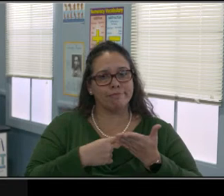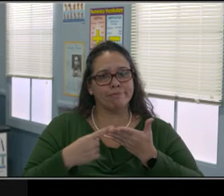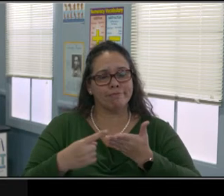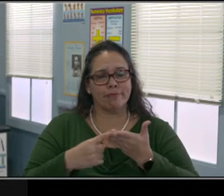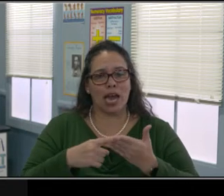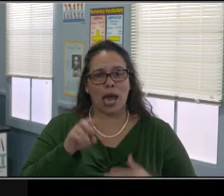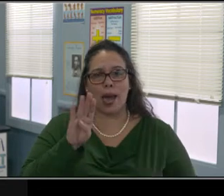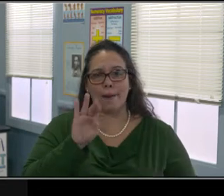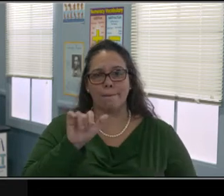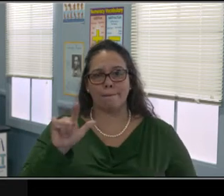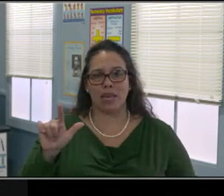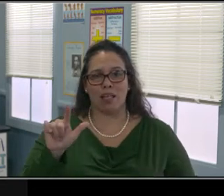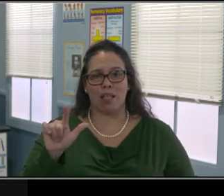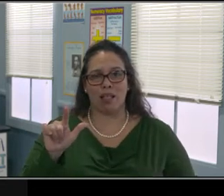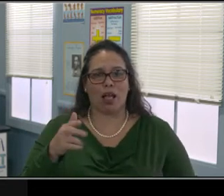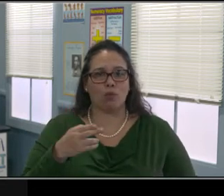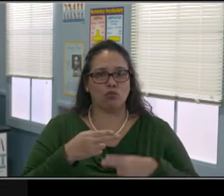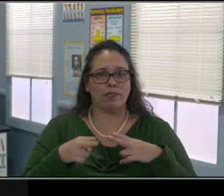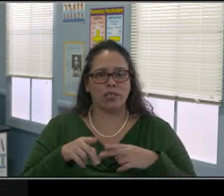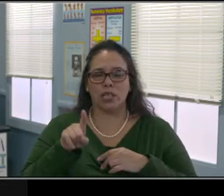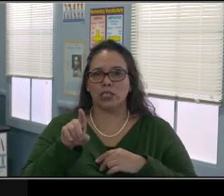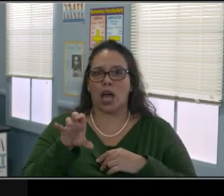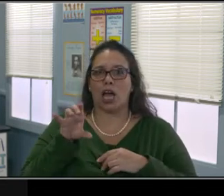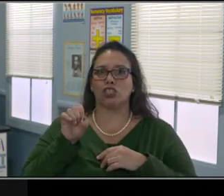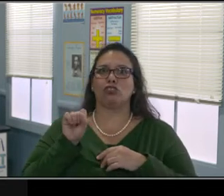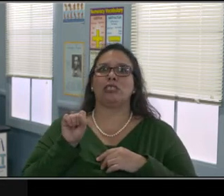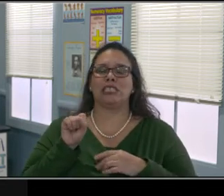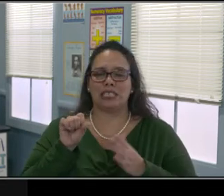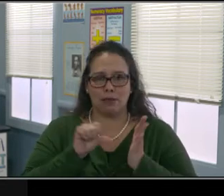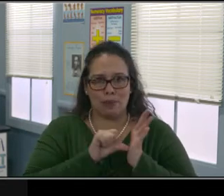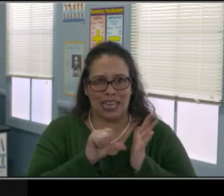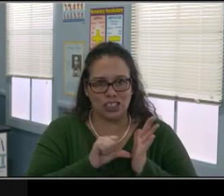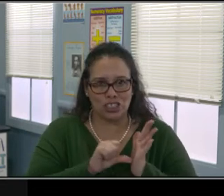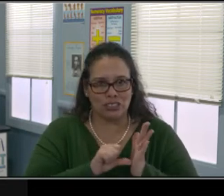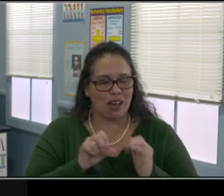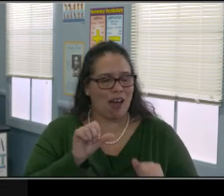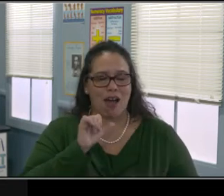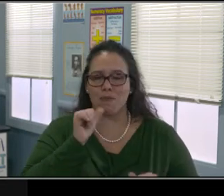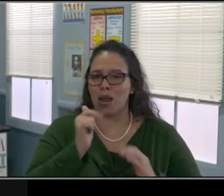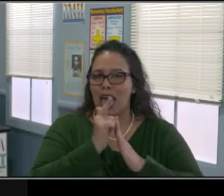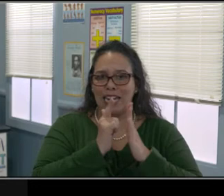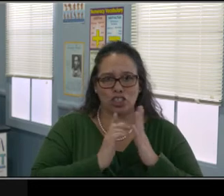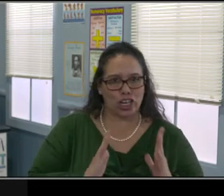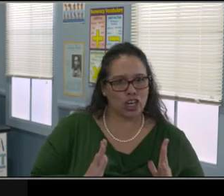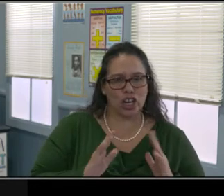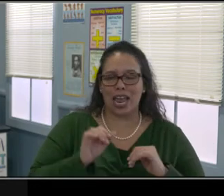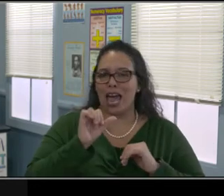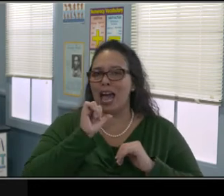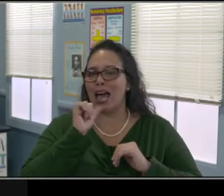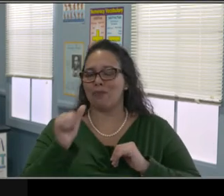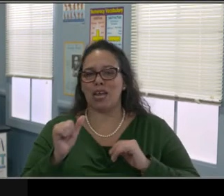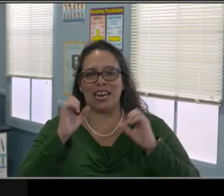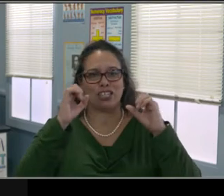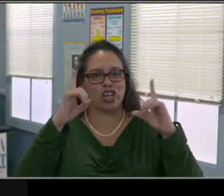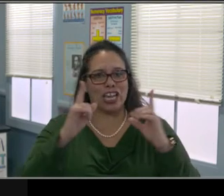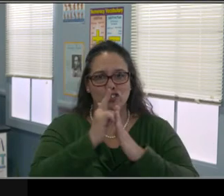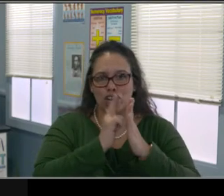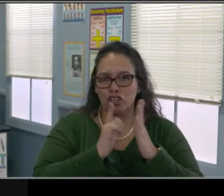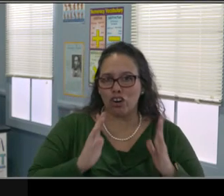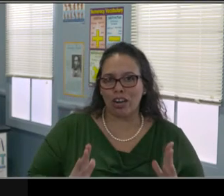and also 117, which is more about the financial piece of it. And I'm not gonna go into details like I said